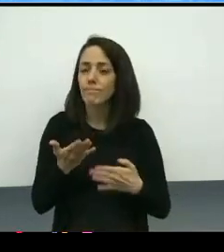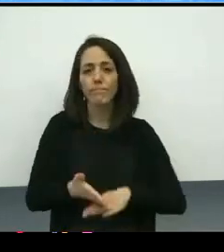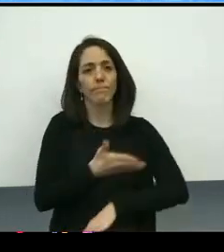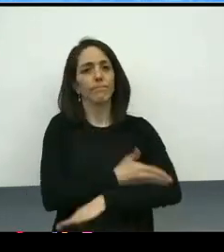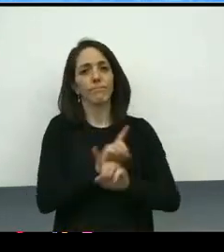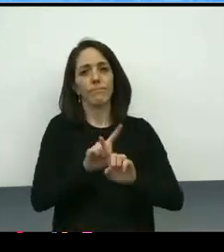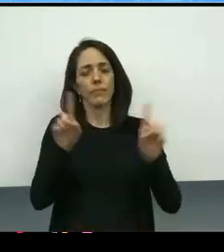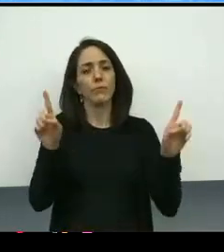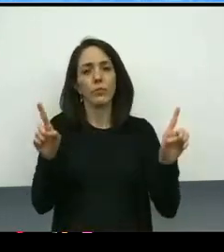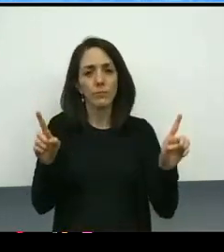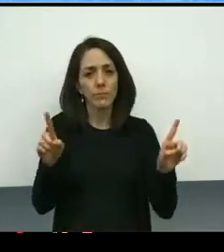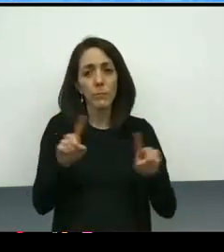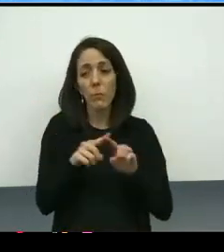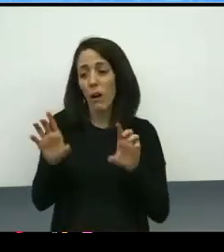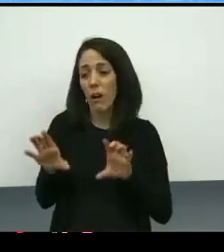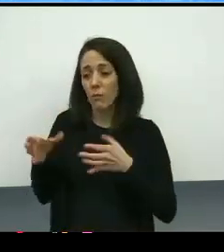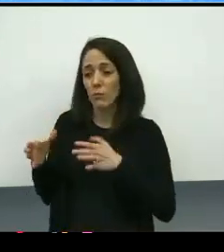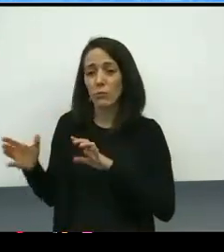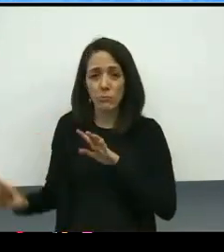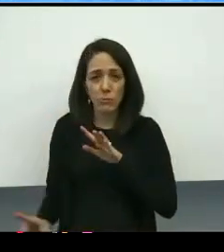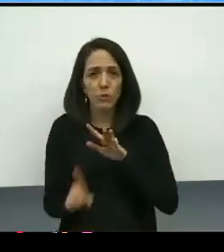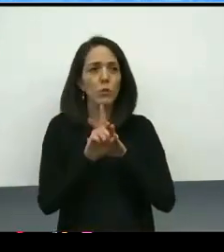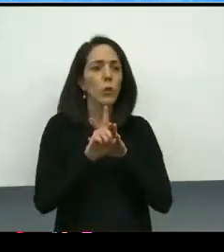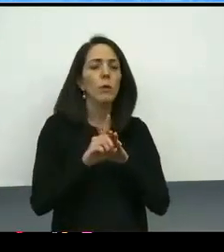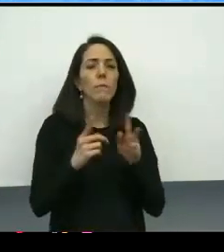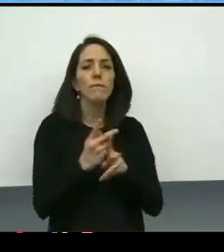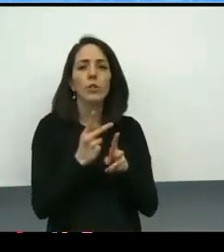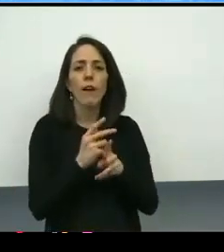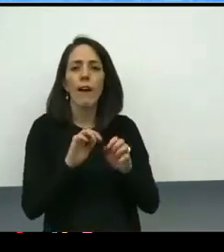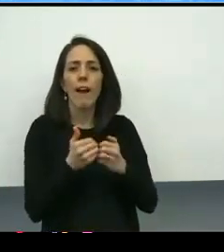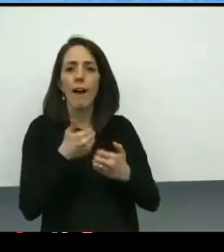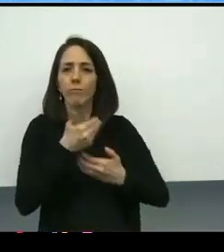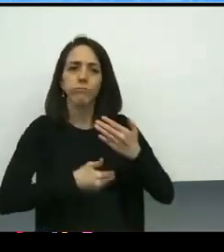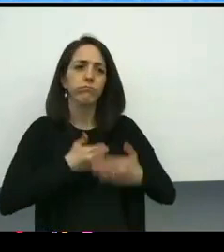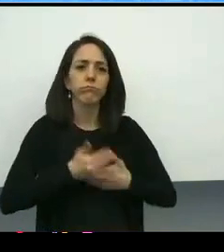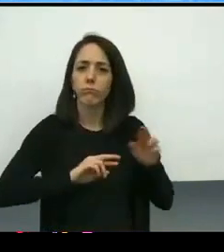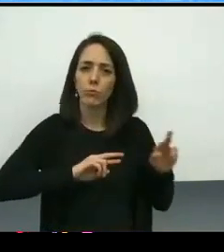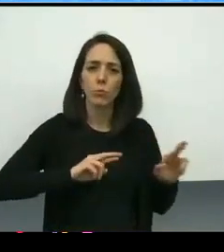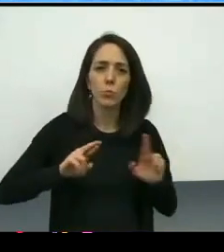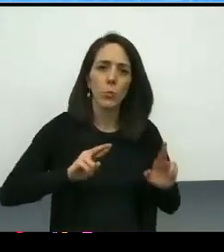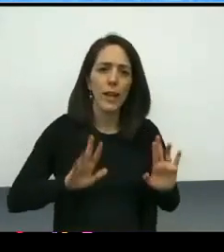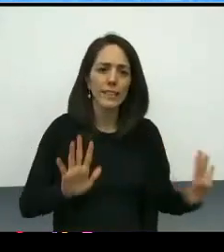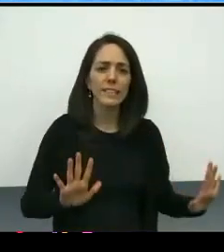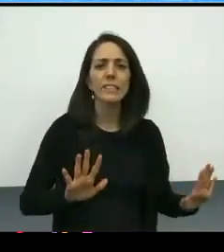and understanding that that was not the way forward. That in fact, raring to go had gotten us to the place